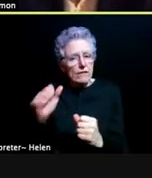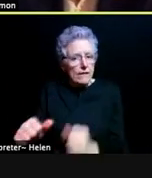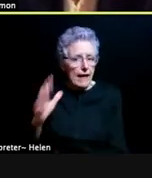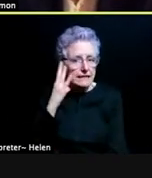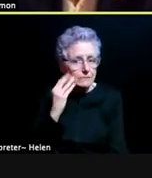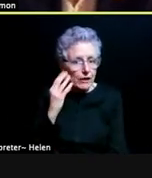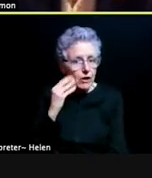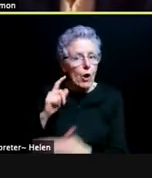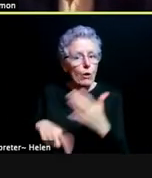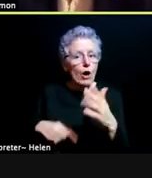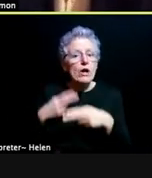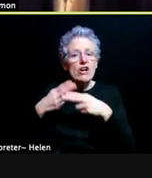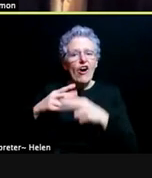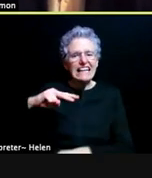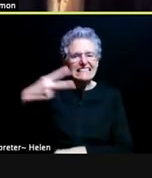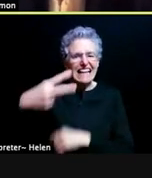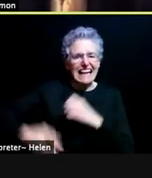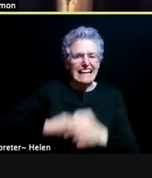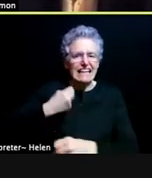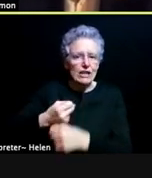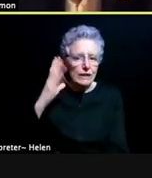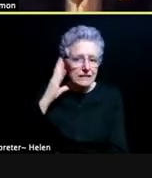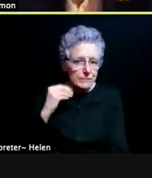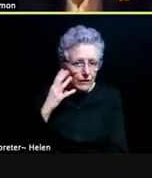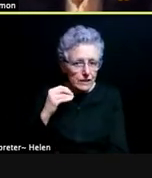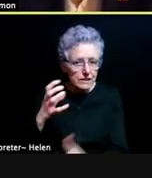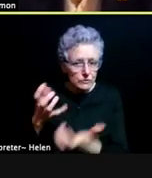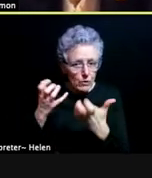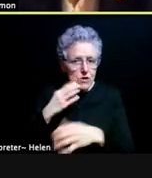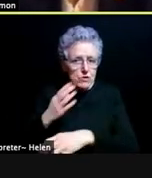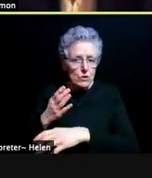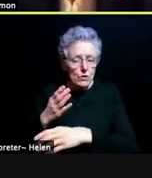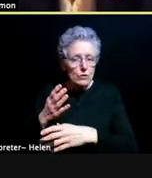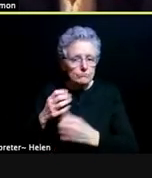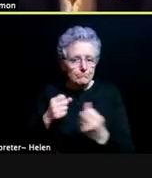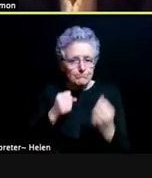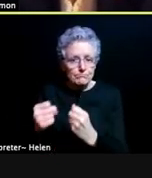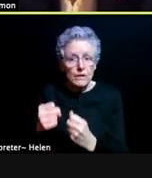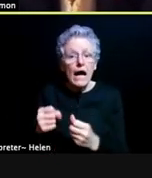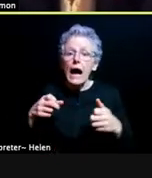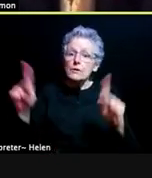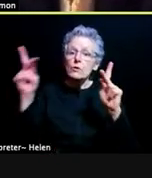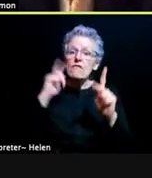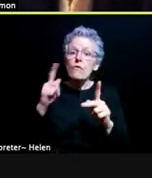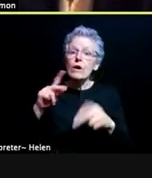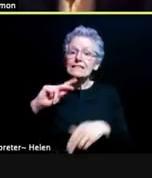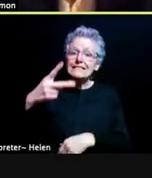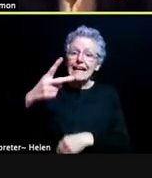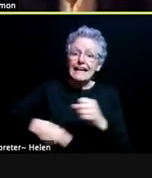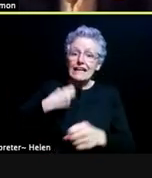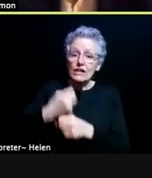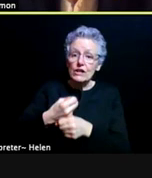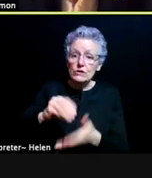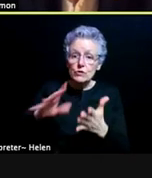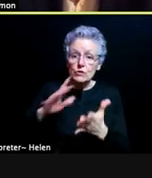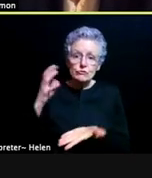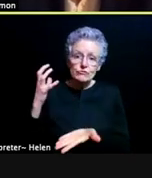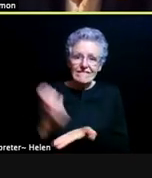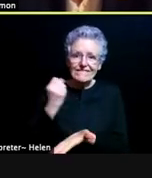a second year experience. And it's opportunities for second year students to take advantage of some of those traditional rites